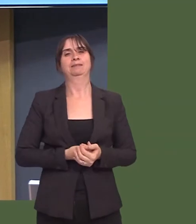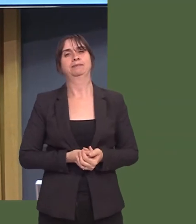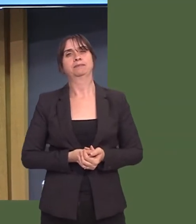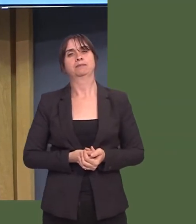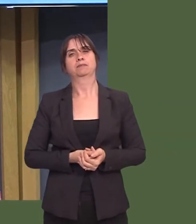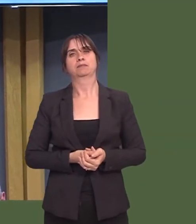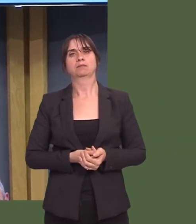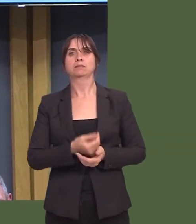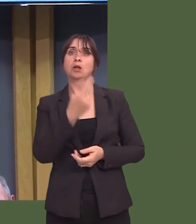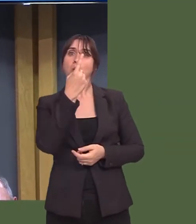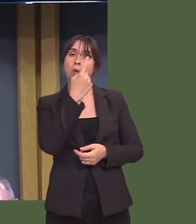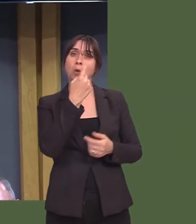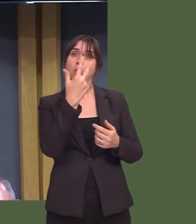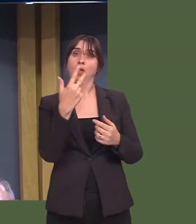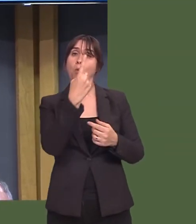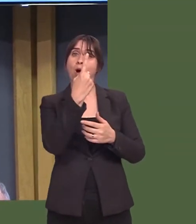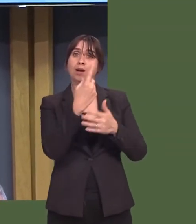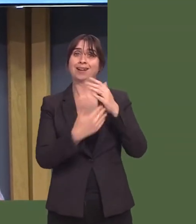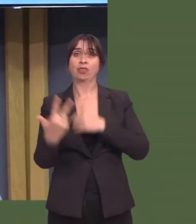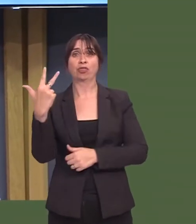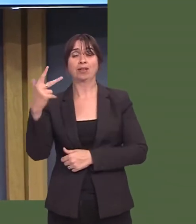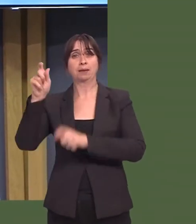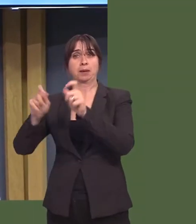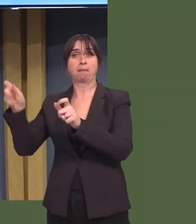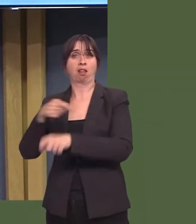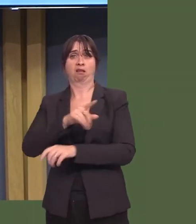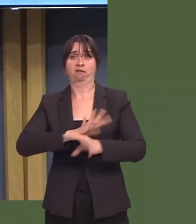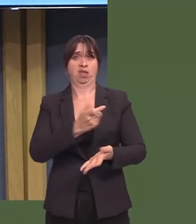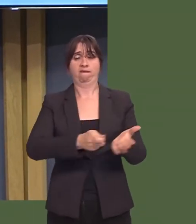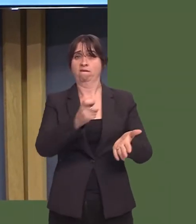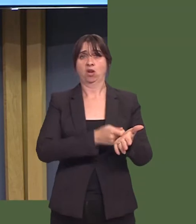Compulsory voting is no substitute for political engagement or political education, but as